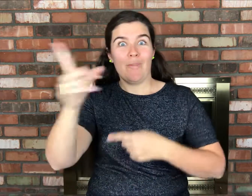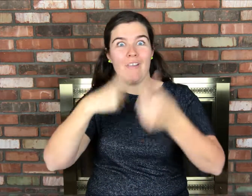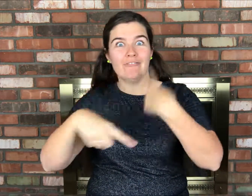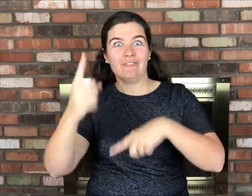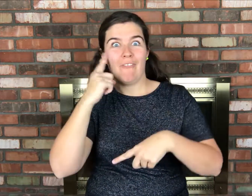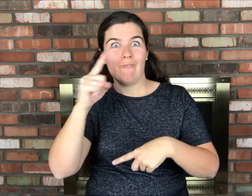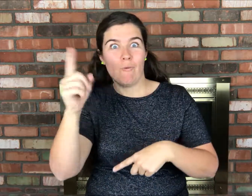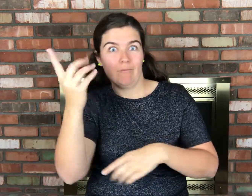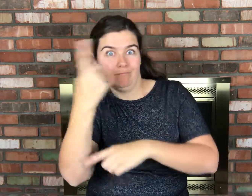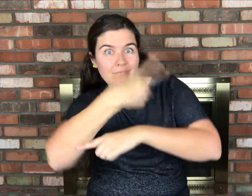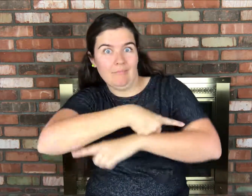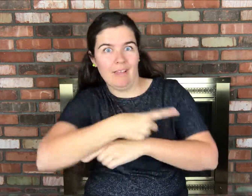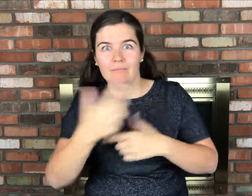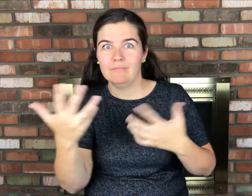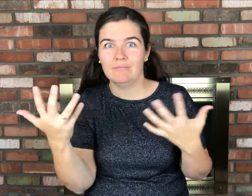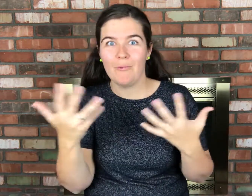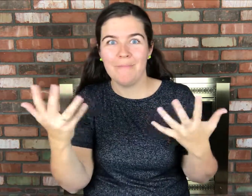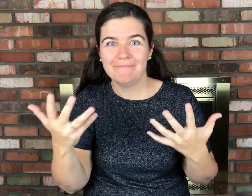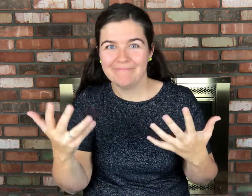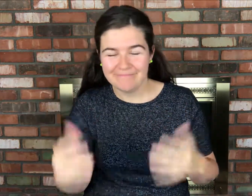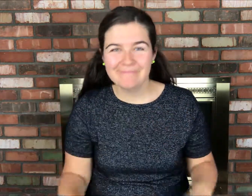Their sign for day is: